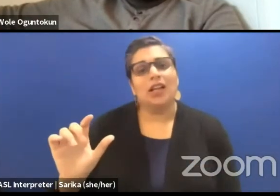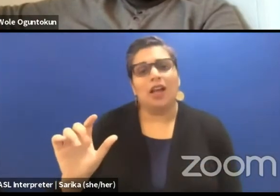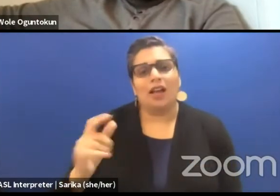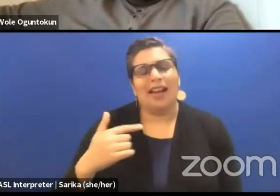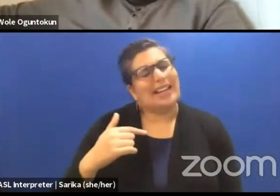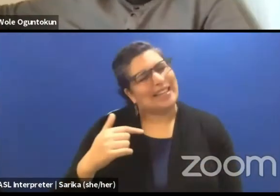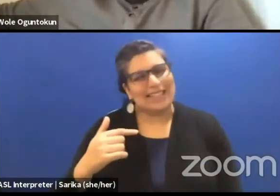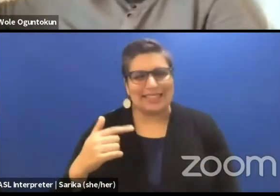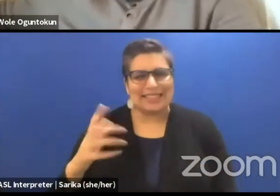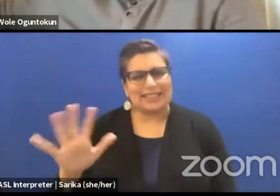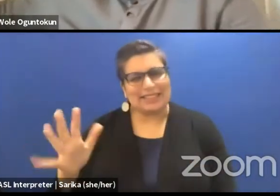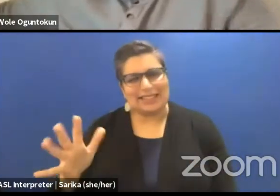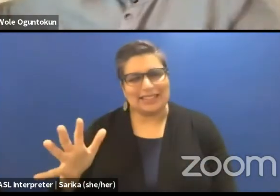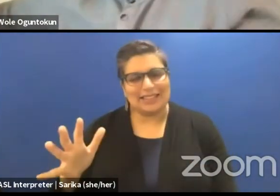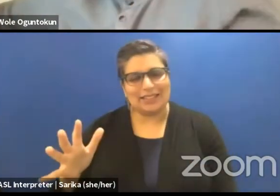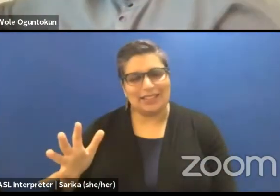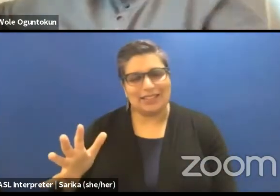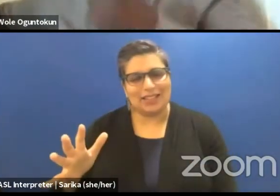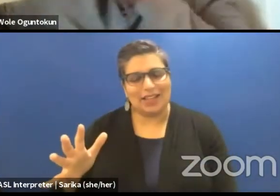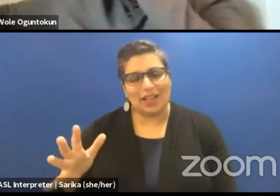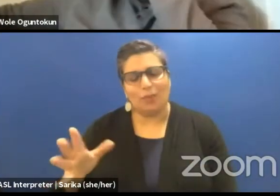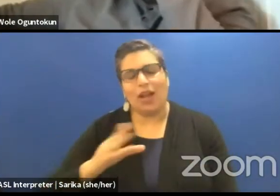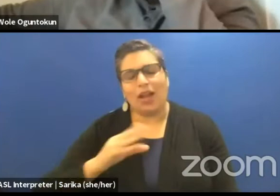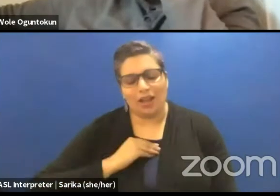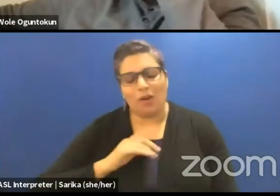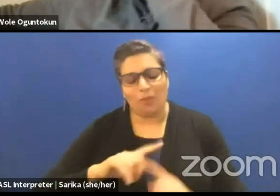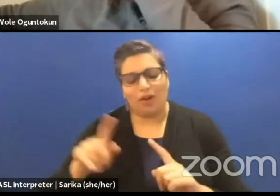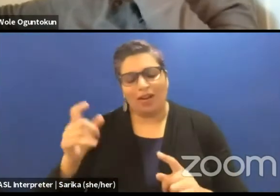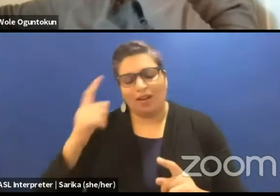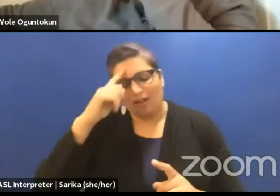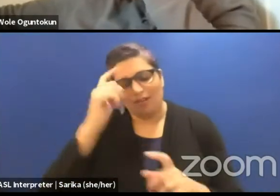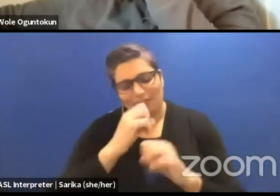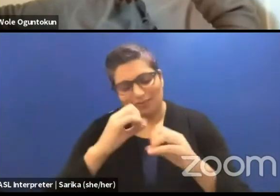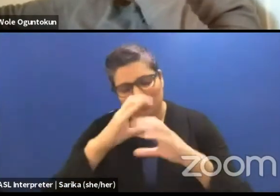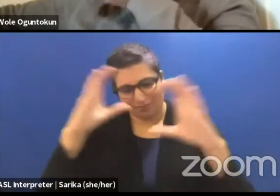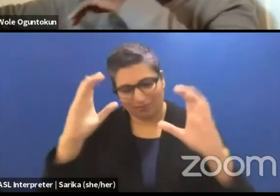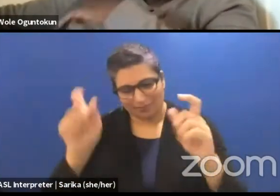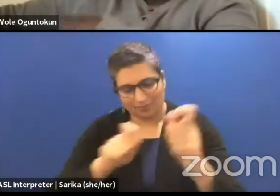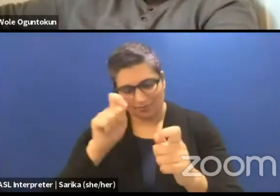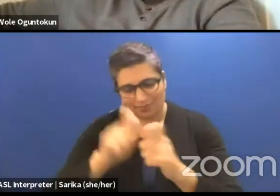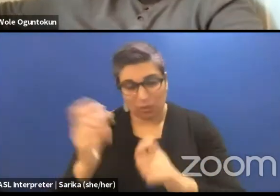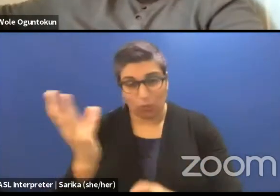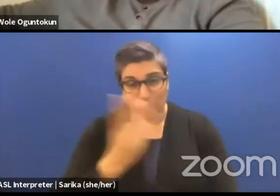because I take it thinking of its very specific institutional Western history that was developing